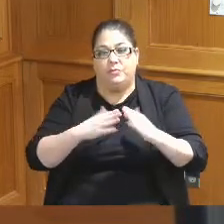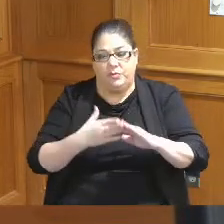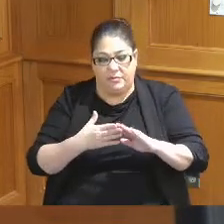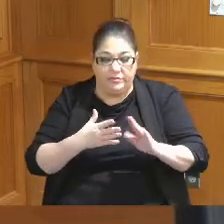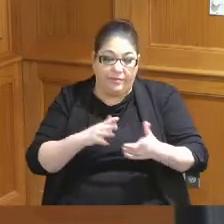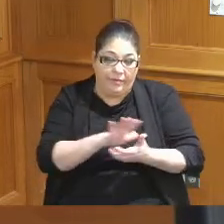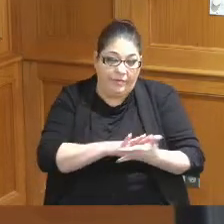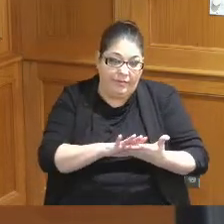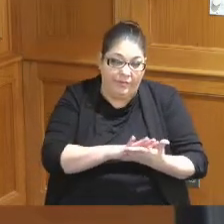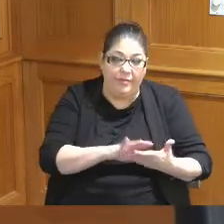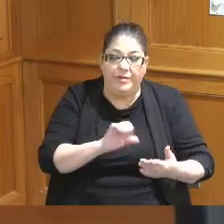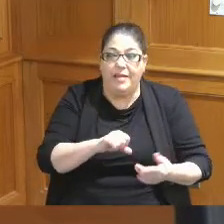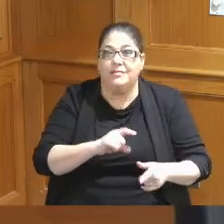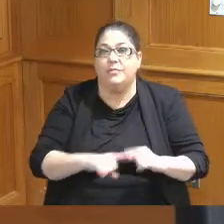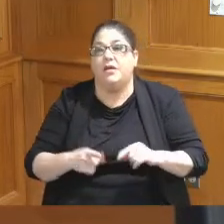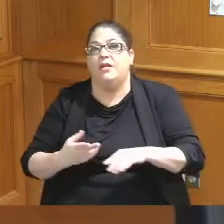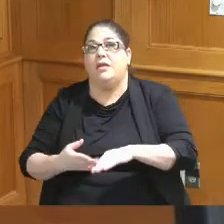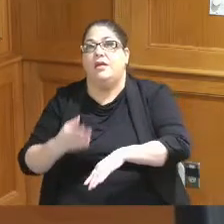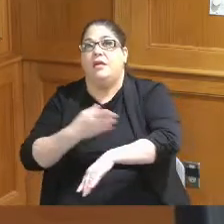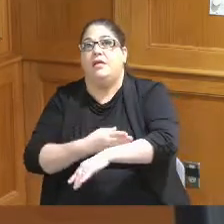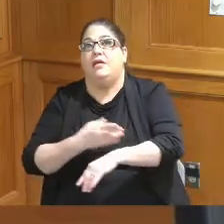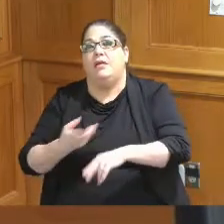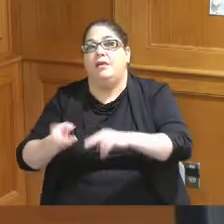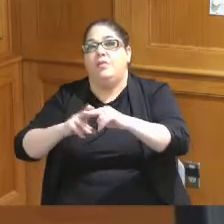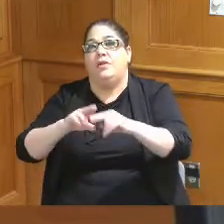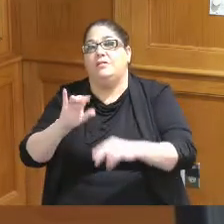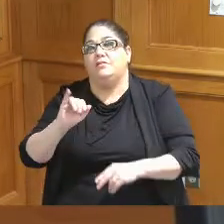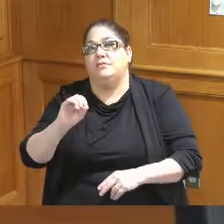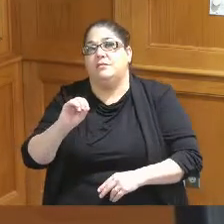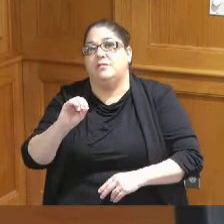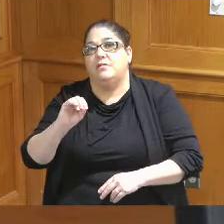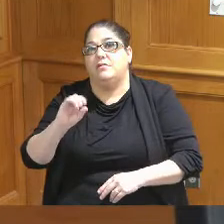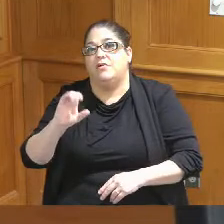part when you're talking about the increase of an occupancy taxes it the authorities provided